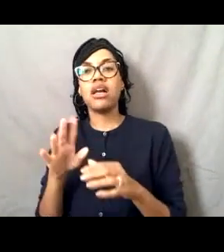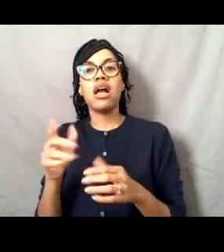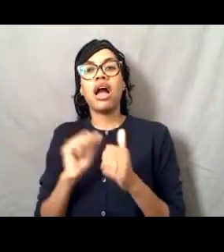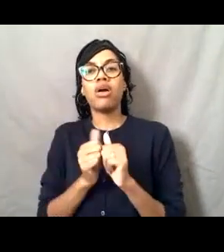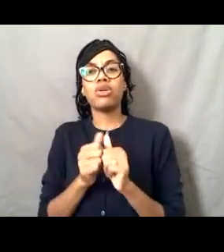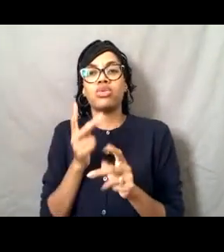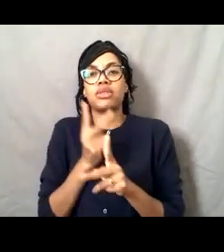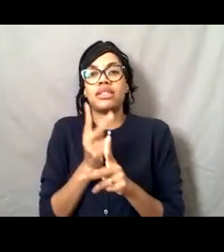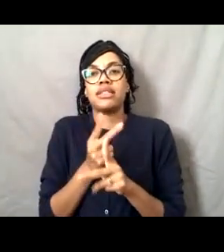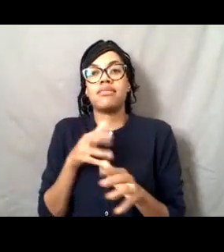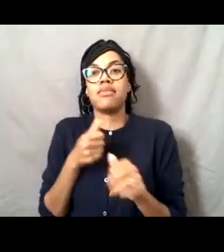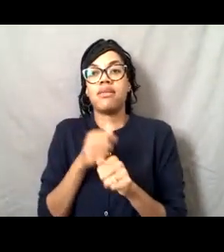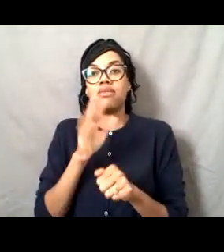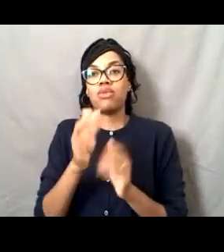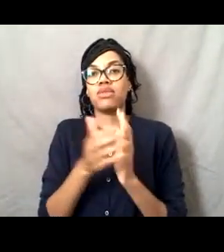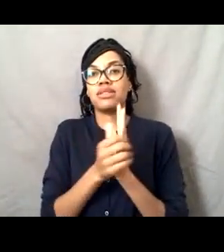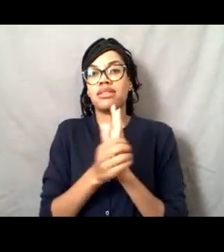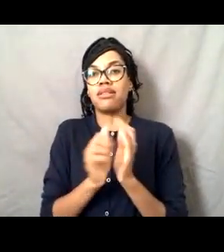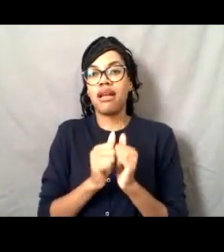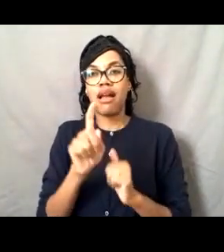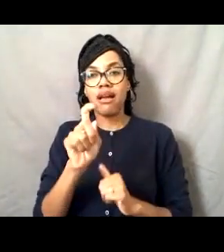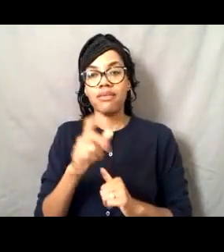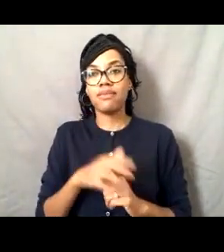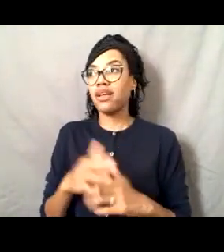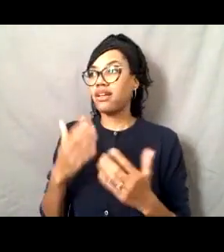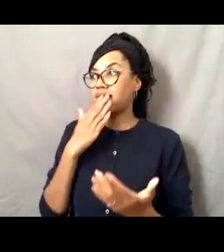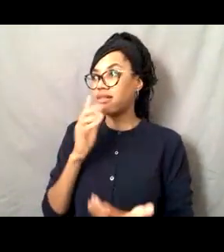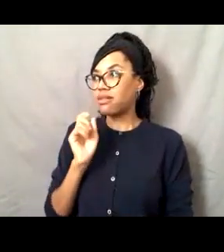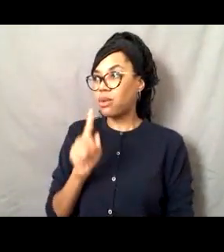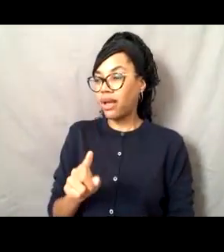That's a great question. And thank you, Heather. Yeah.